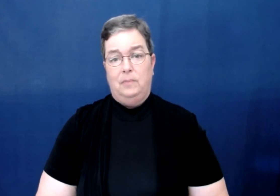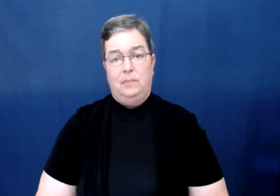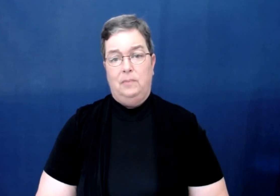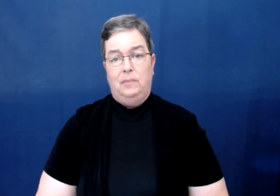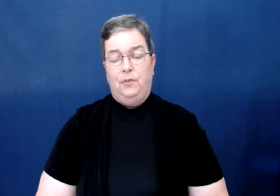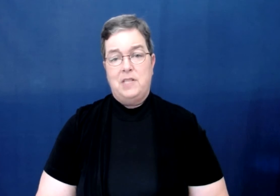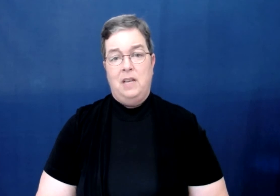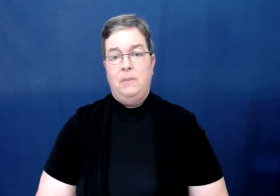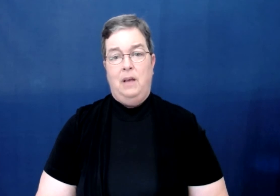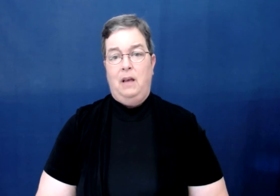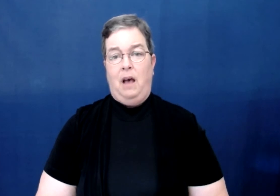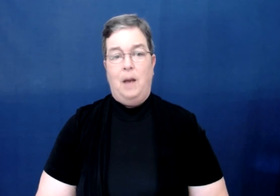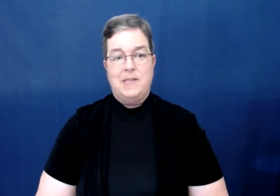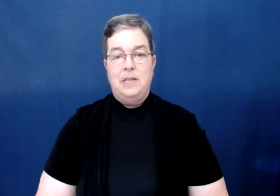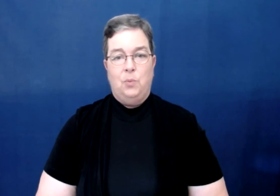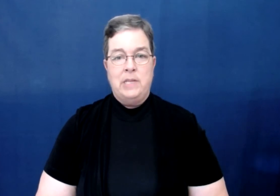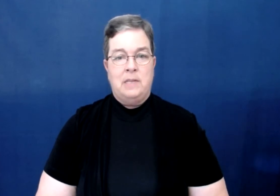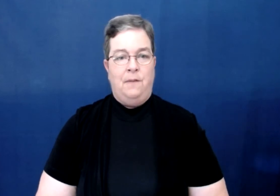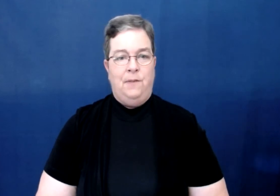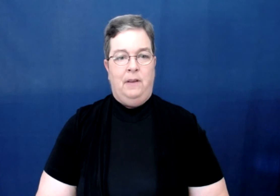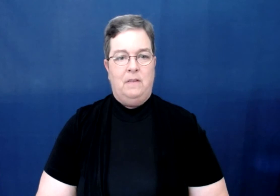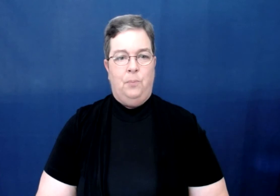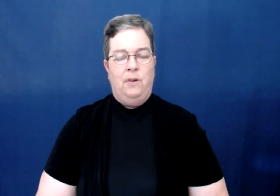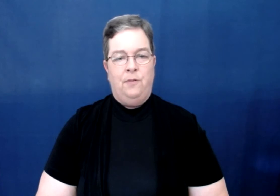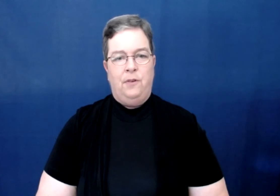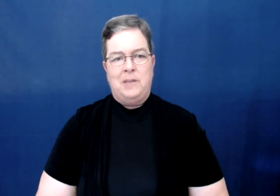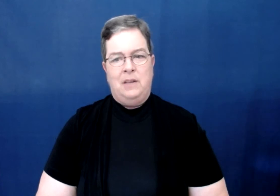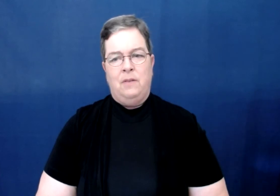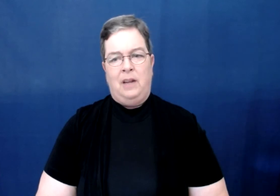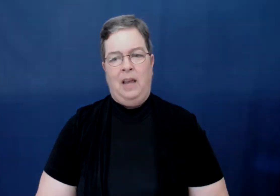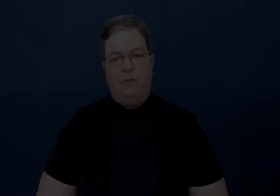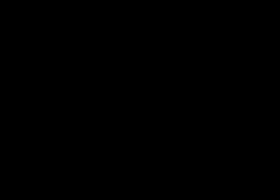(Continuing to voice to videographer) For some obstinate reason, I feel it's important for them to hear that I have a voice.